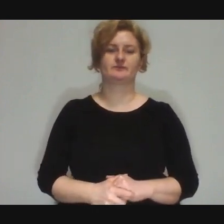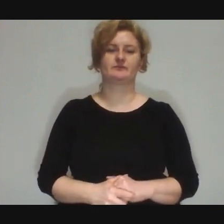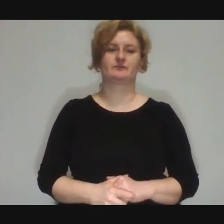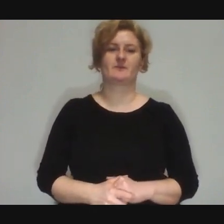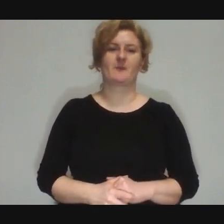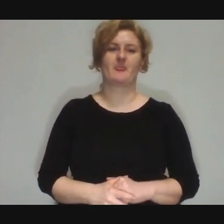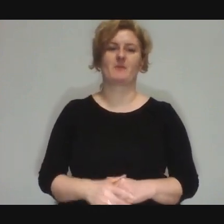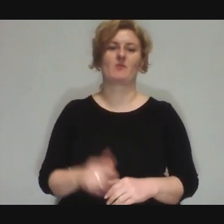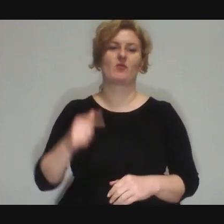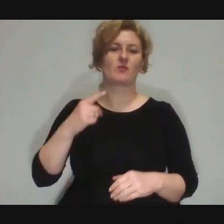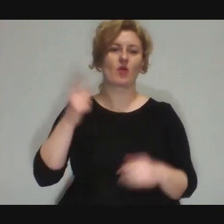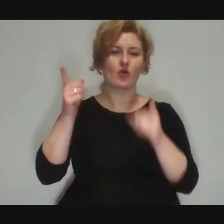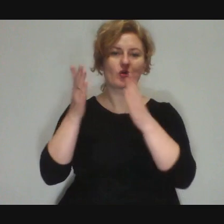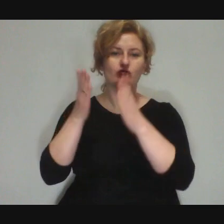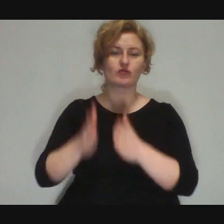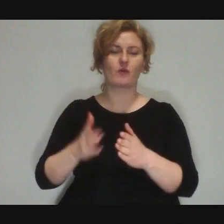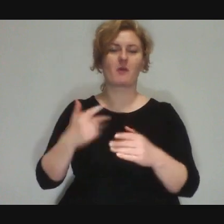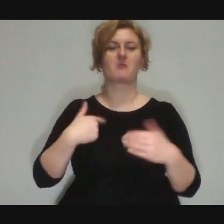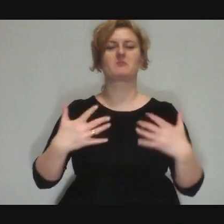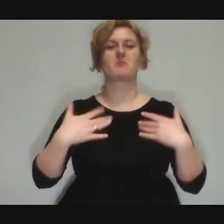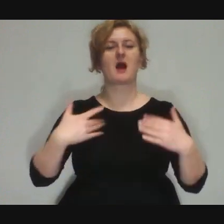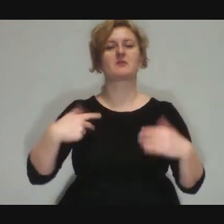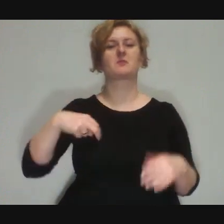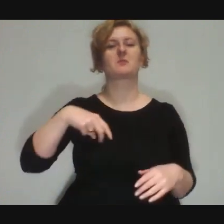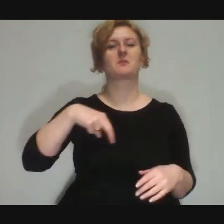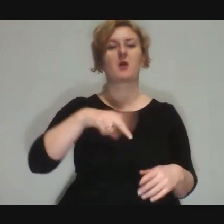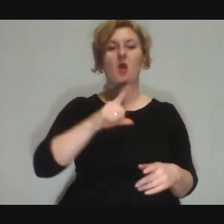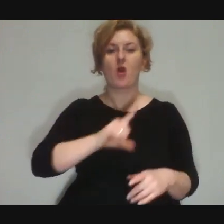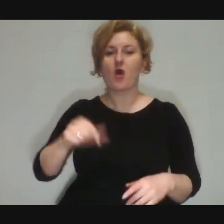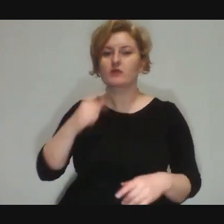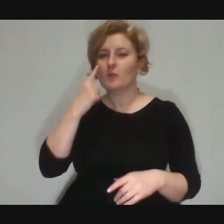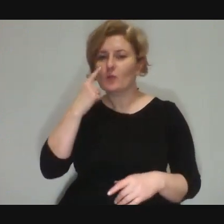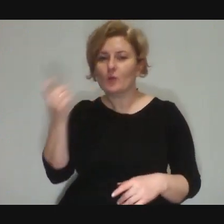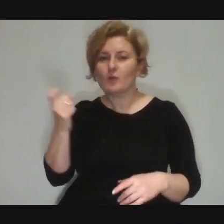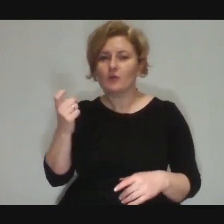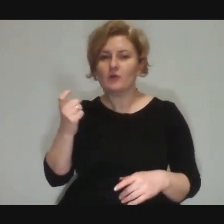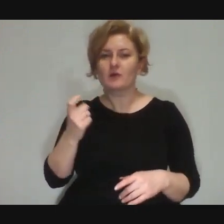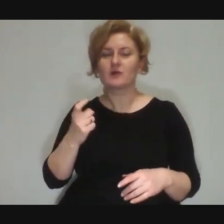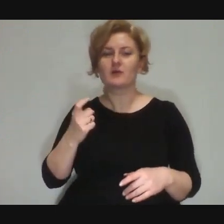Because that person who accidentally went for that walk and saw a show,